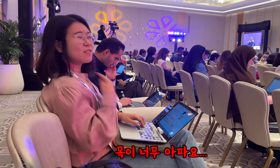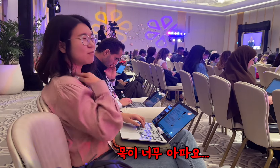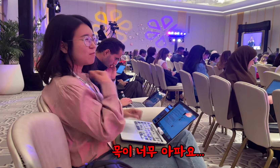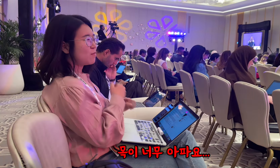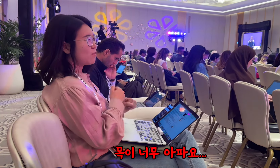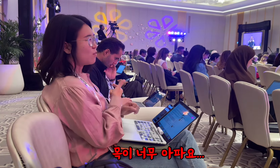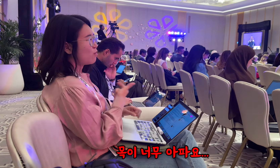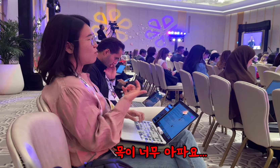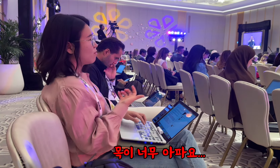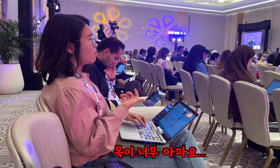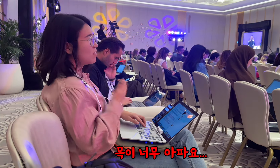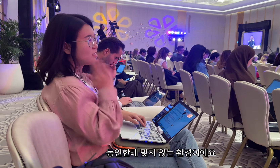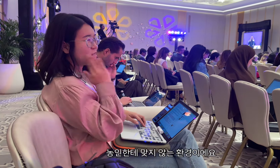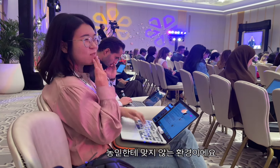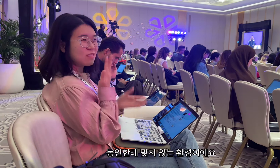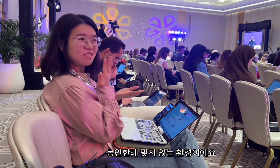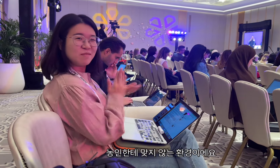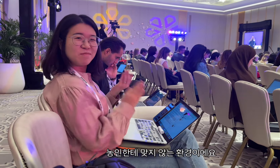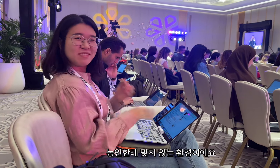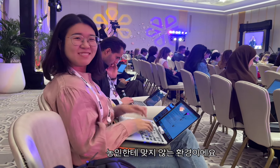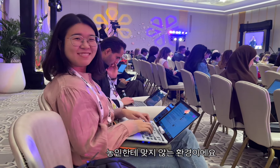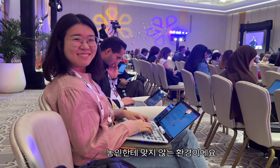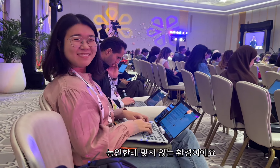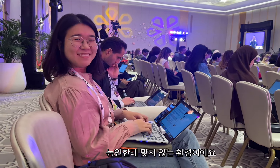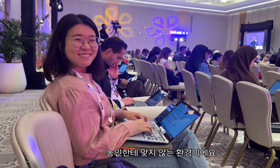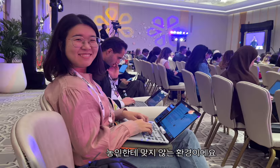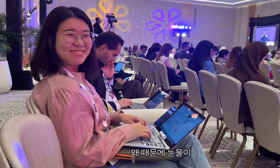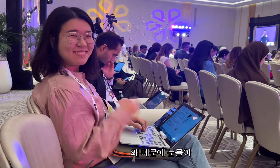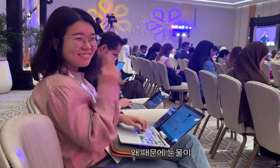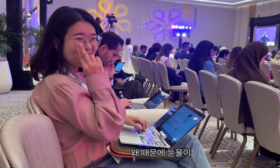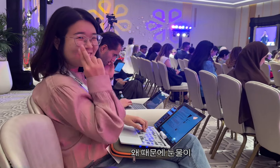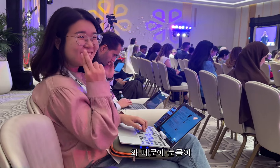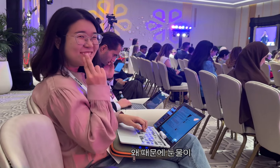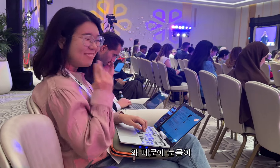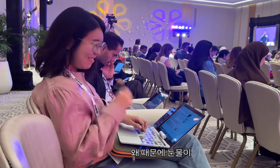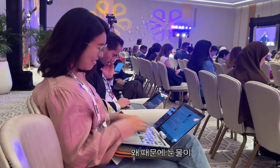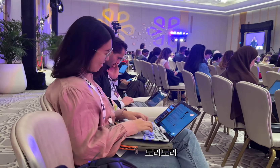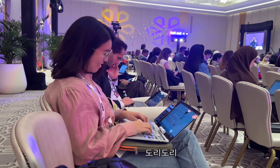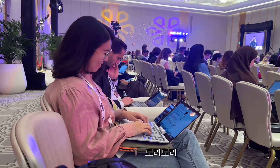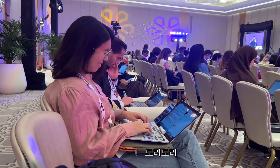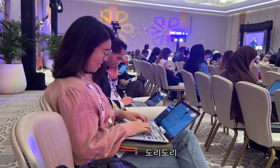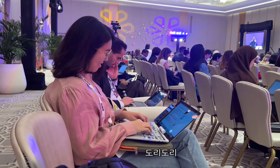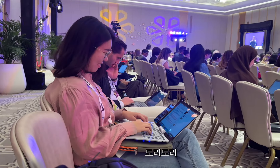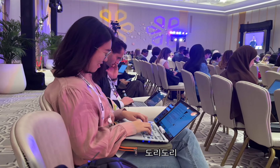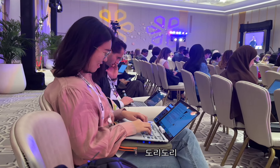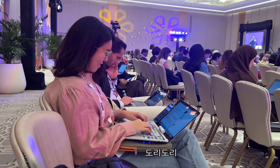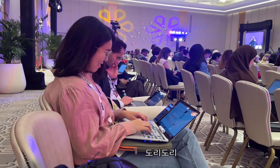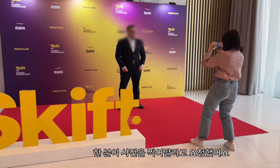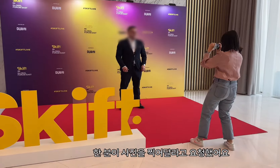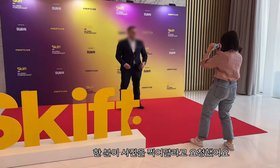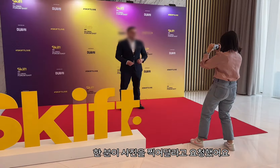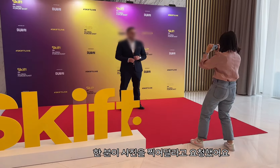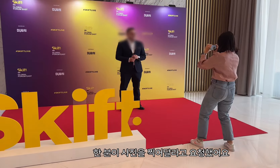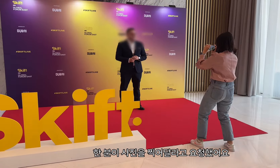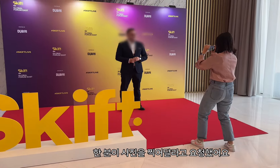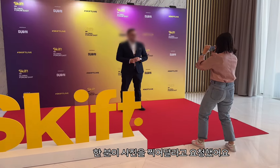My neck hurts so much... It is an environment that is not suitable for deaf people. Why do I cry? resignation One person asked her to take a picture.